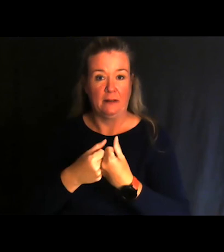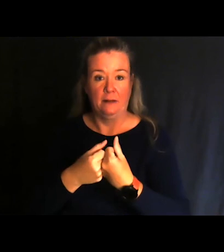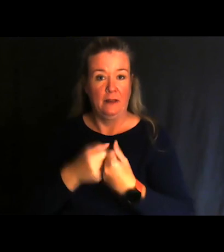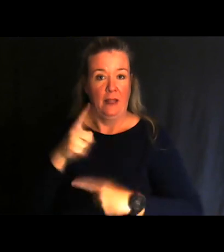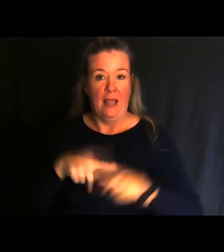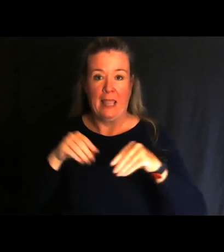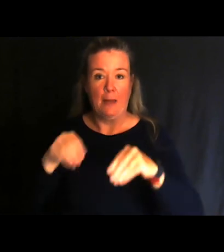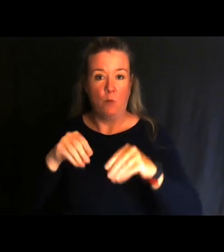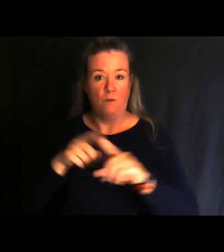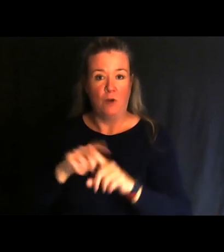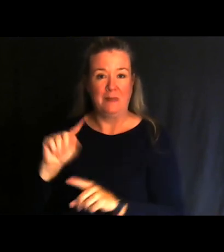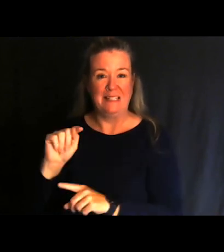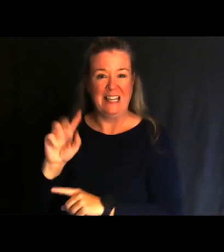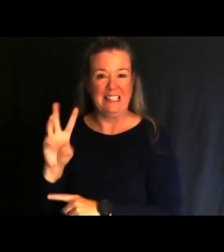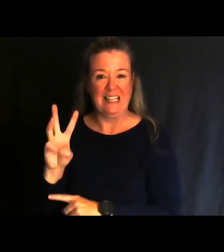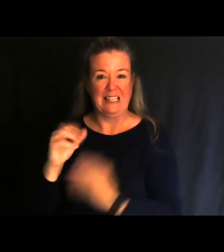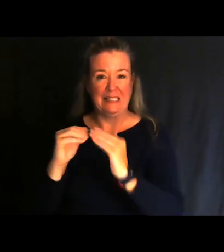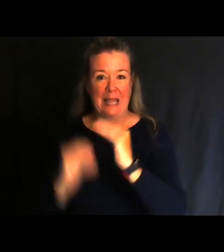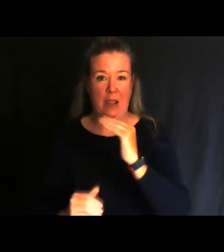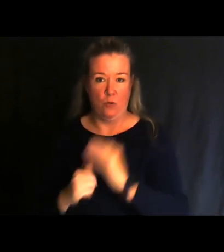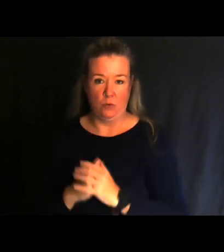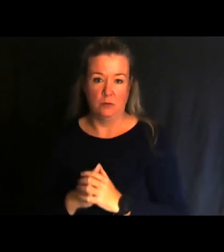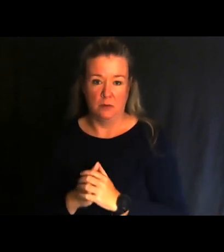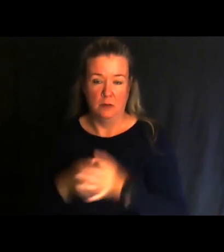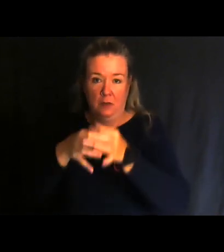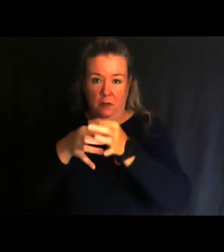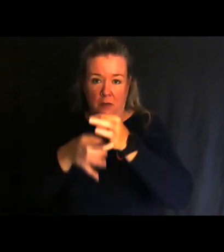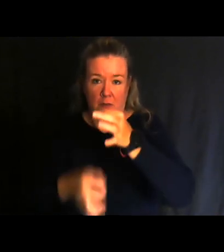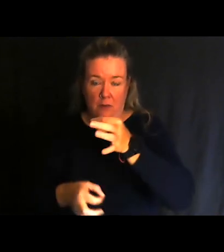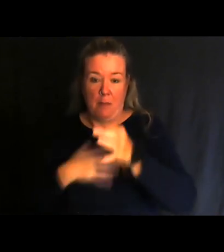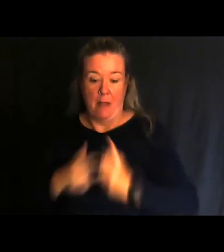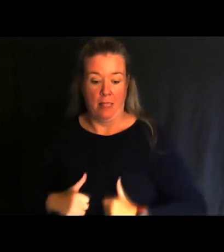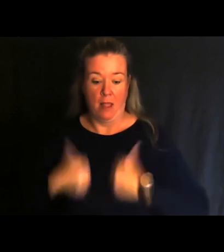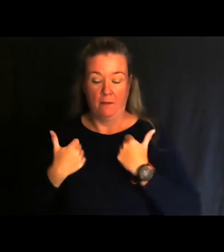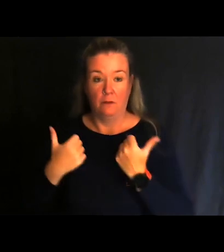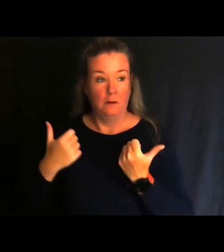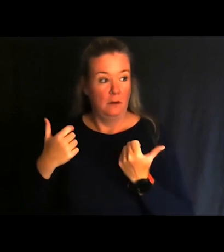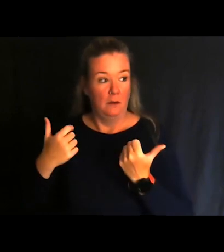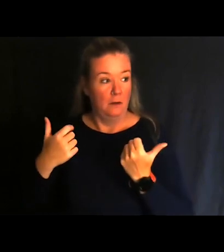T6 thoracic level down. My life has been a whirlwind ever since.